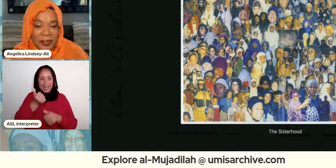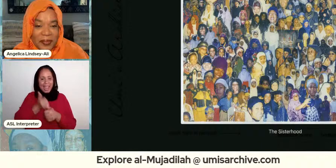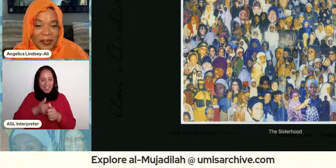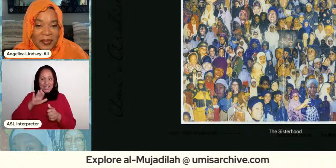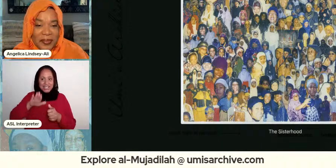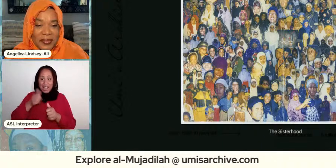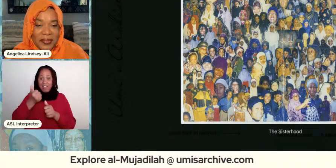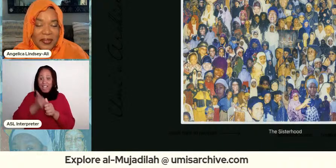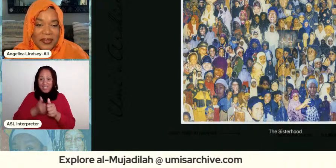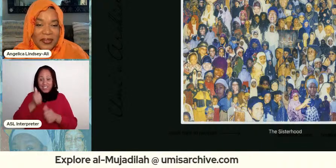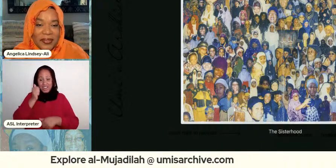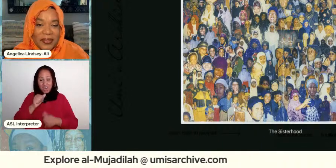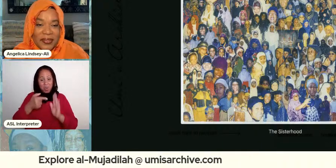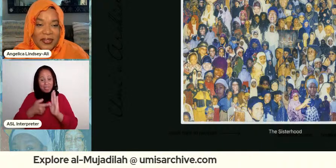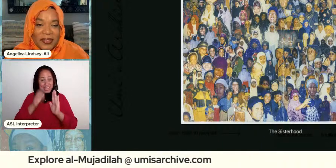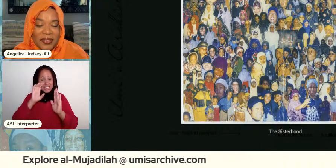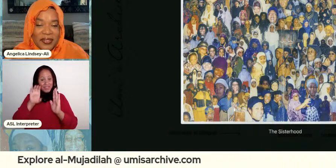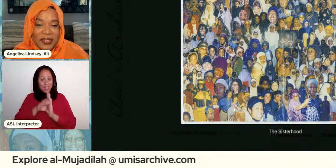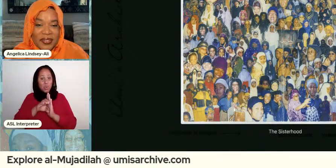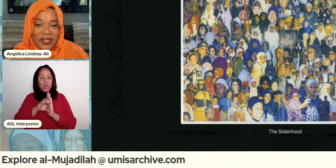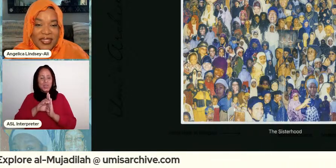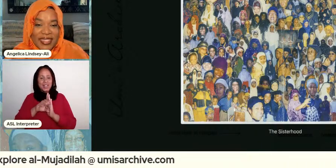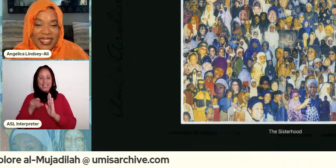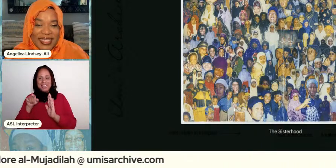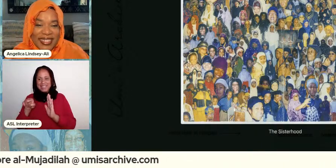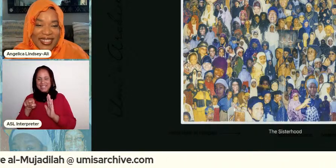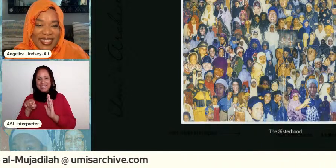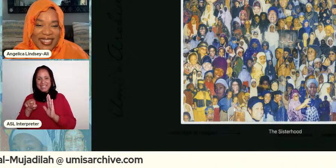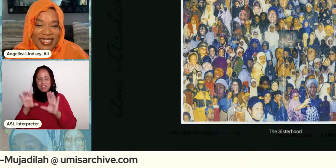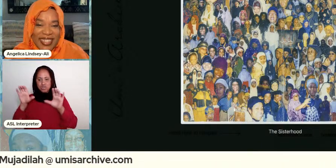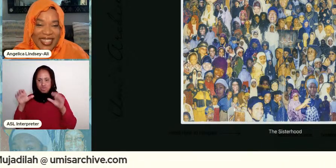this is this is very this is very new york new jersey you know represent this is very quick